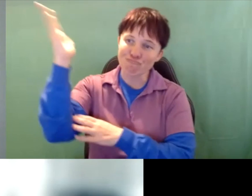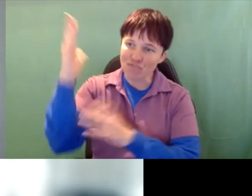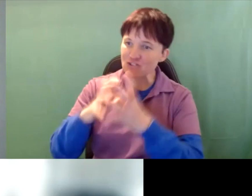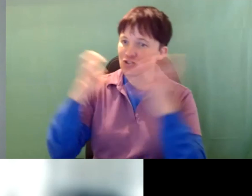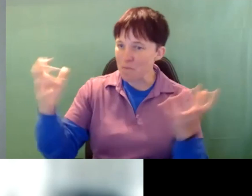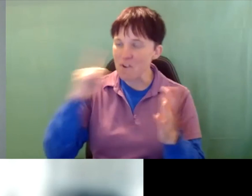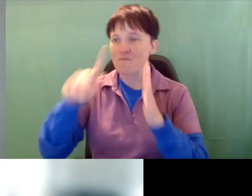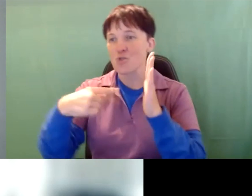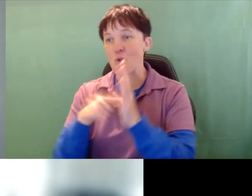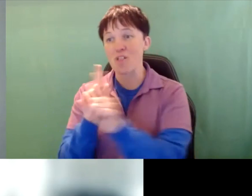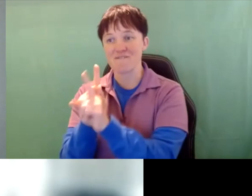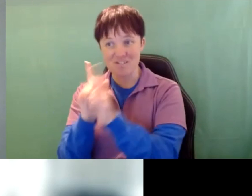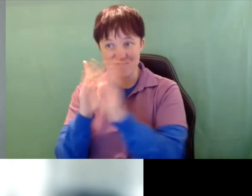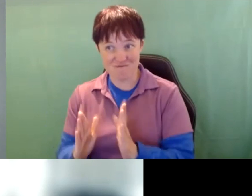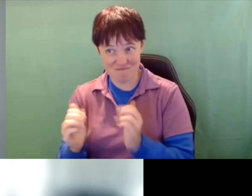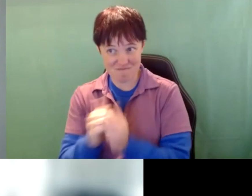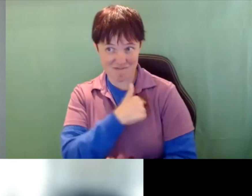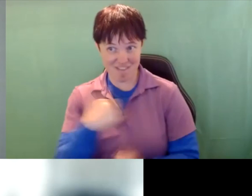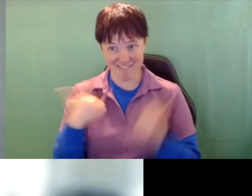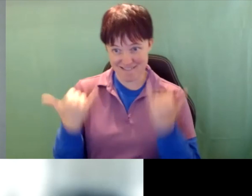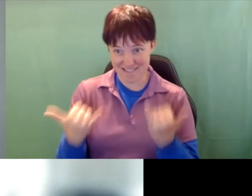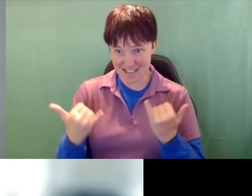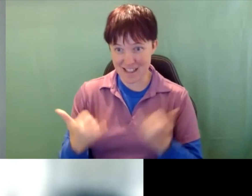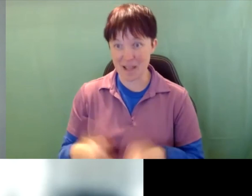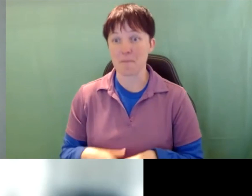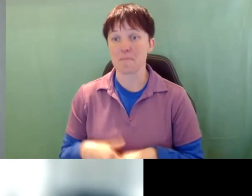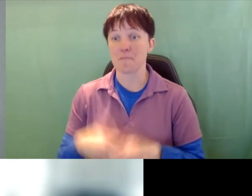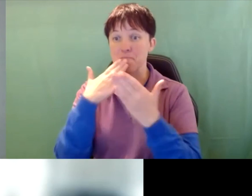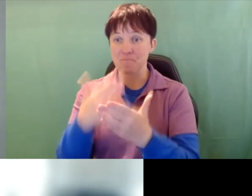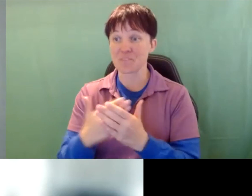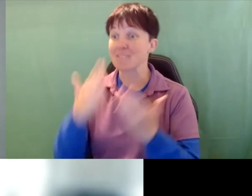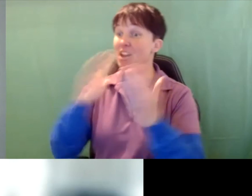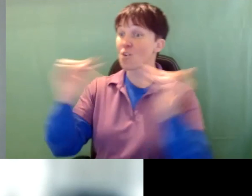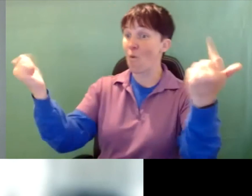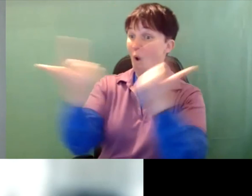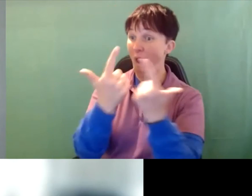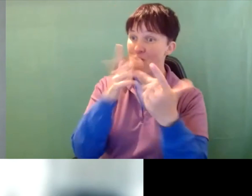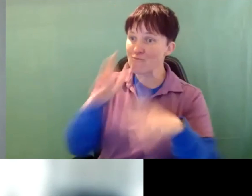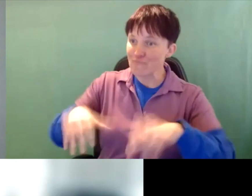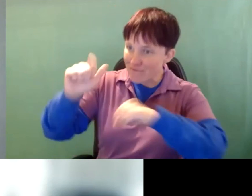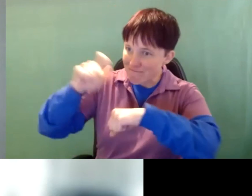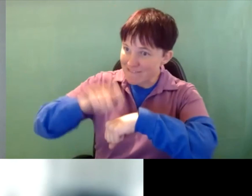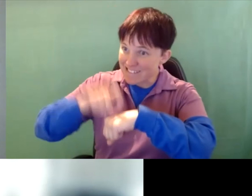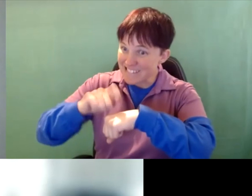role of intervener with us today. Thank you, all of you, who took time out of what I imagine